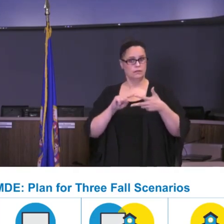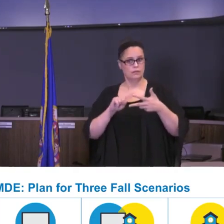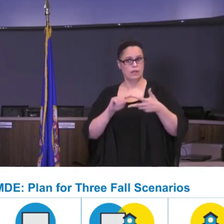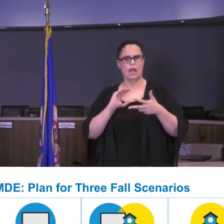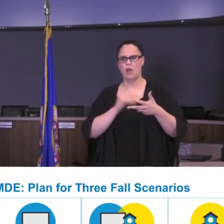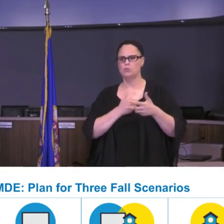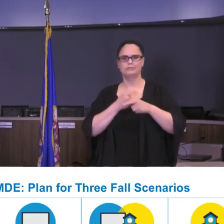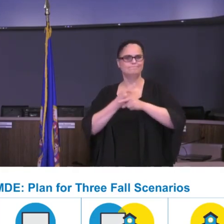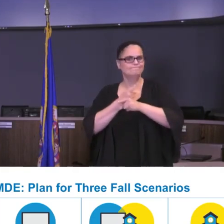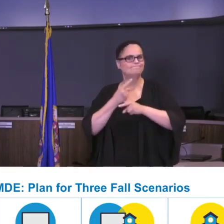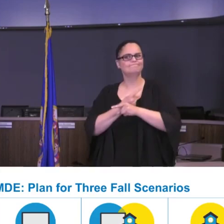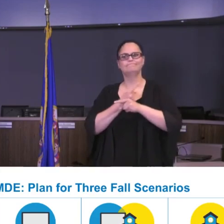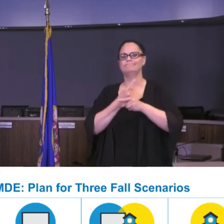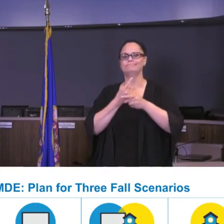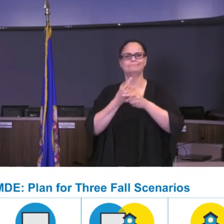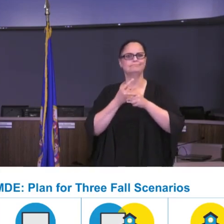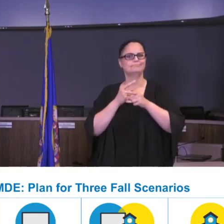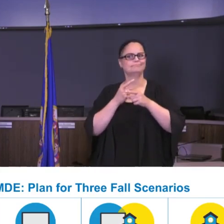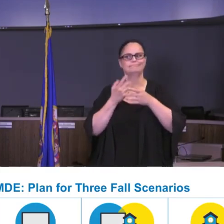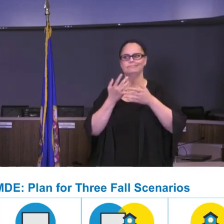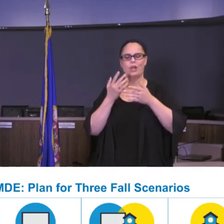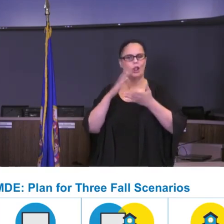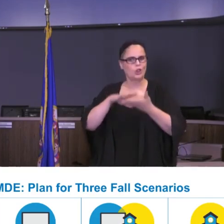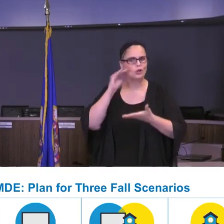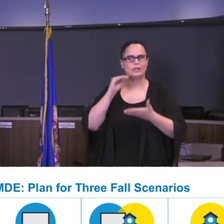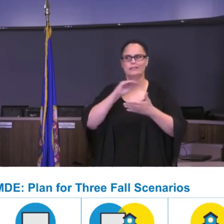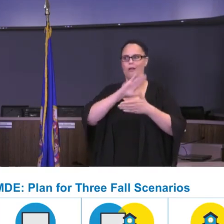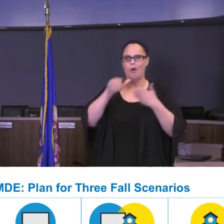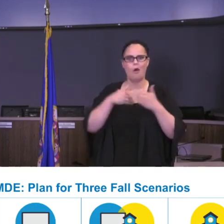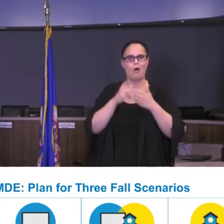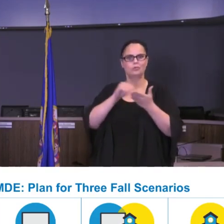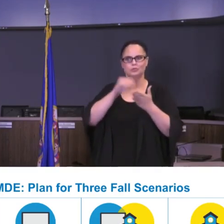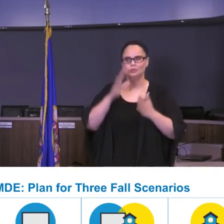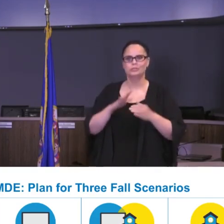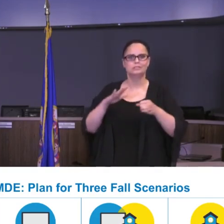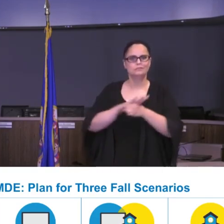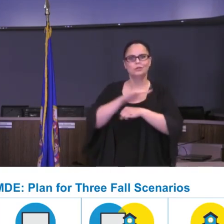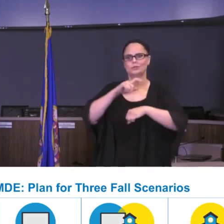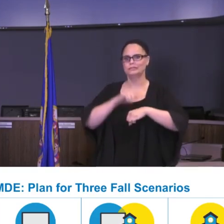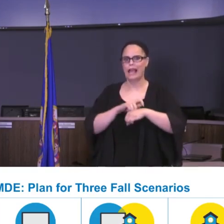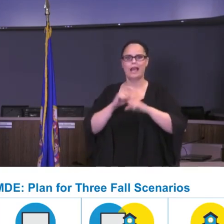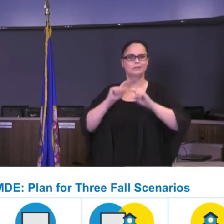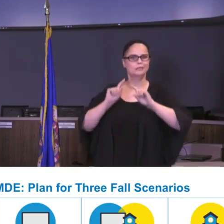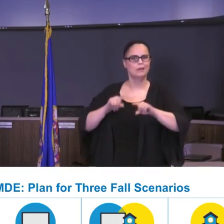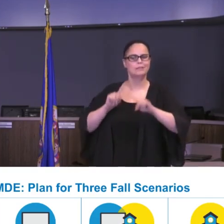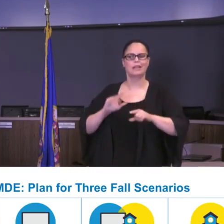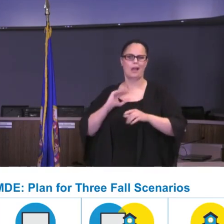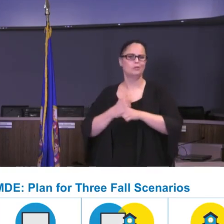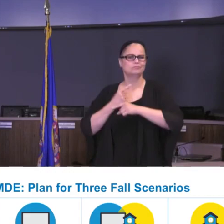learning, back in our buildings with all students full-time and maintaining healthy guidelines